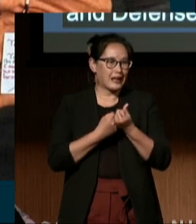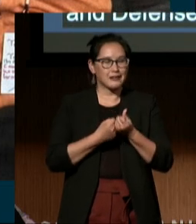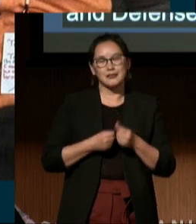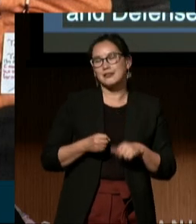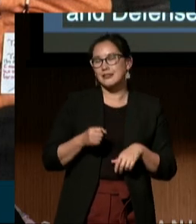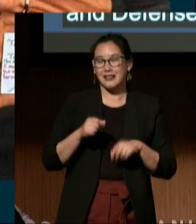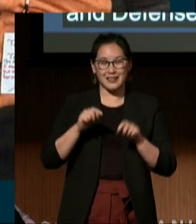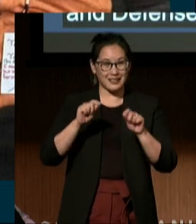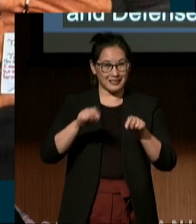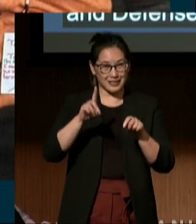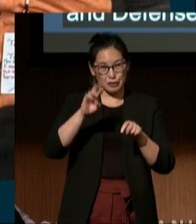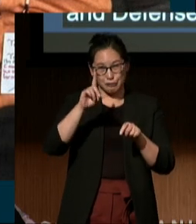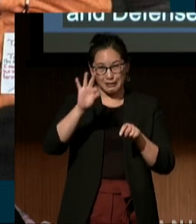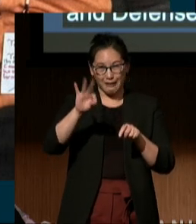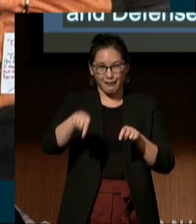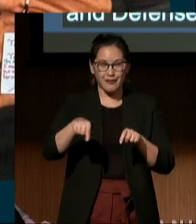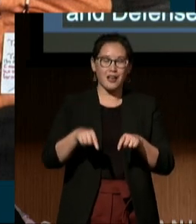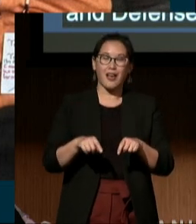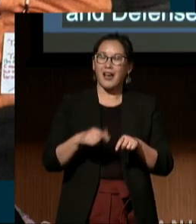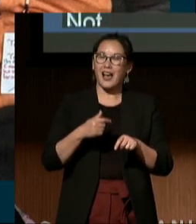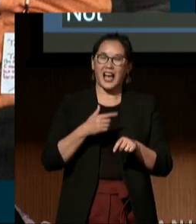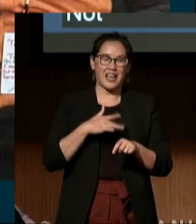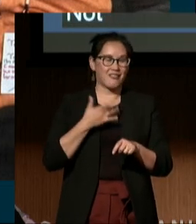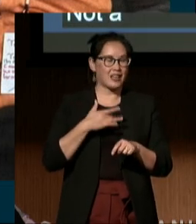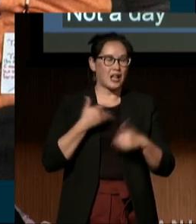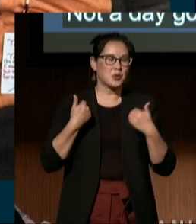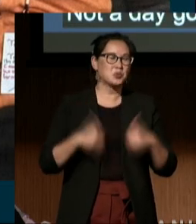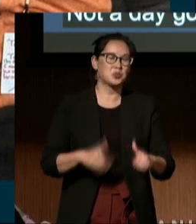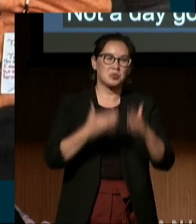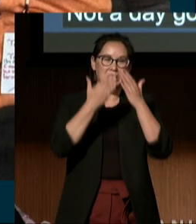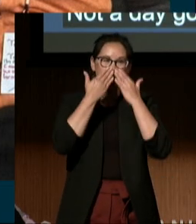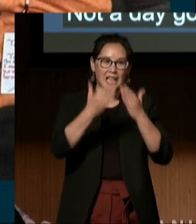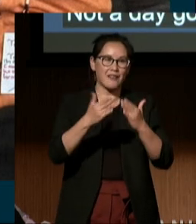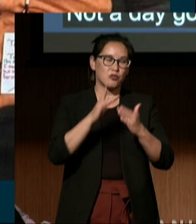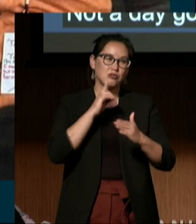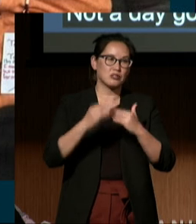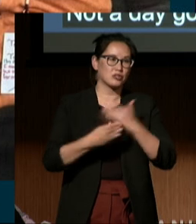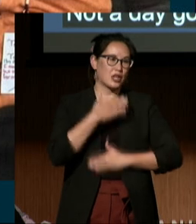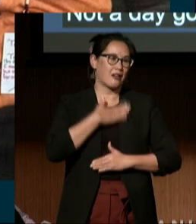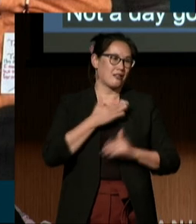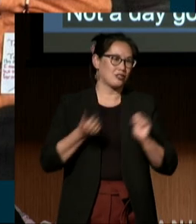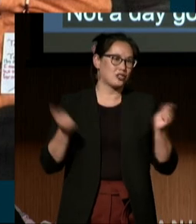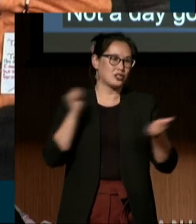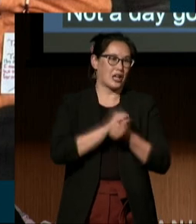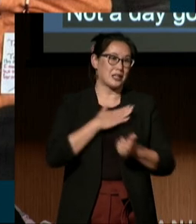Not a day goes by that I don't feel thankful for crossing paths with them. DREDF's unwavering support has shown me